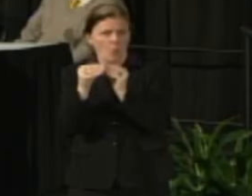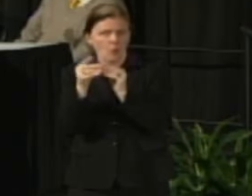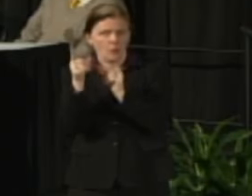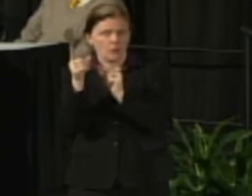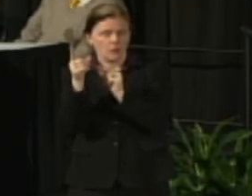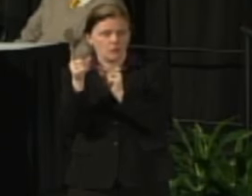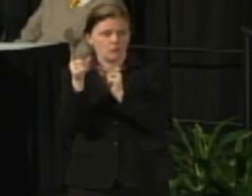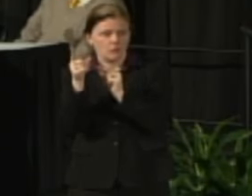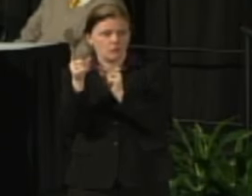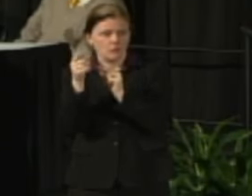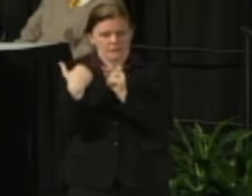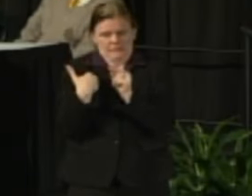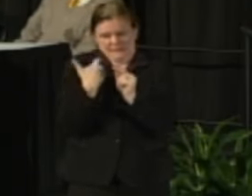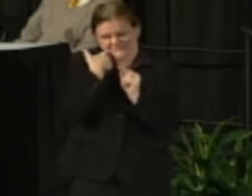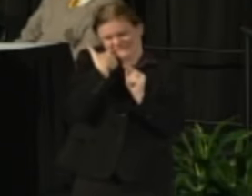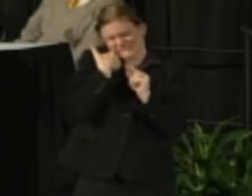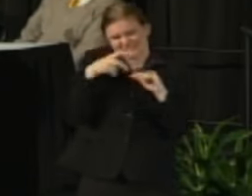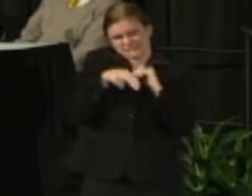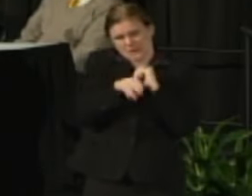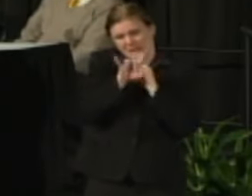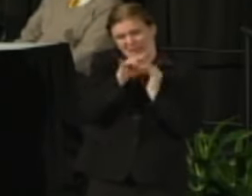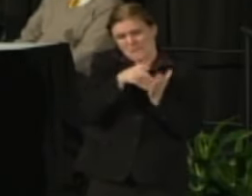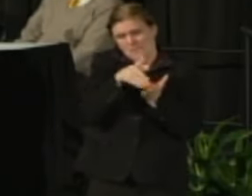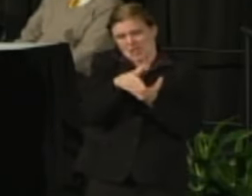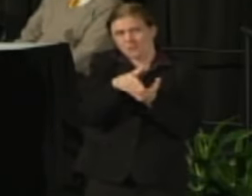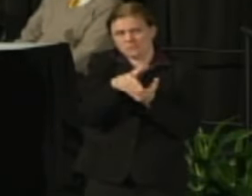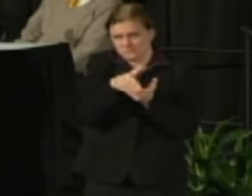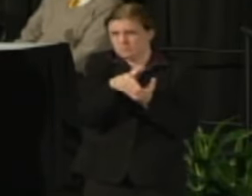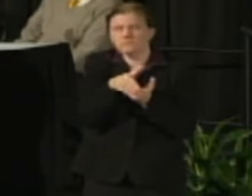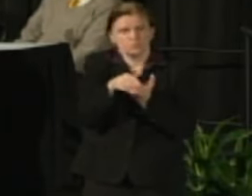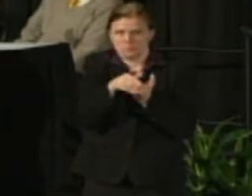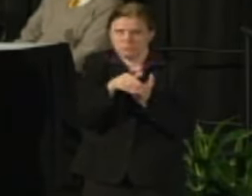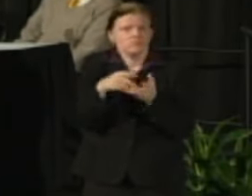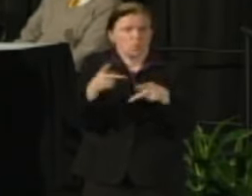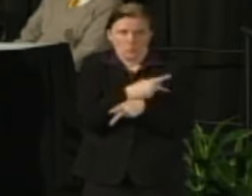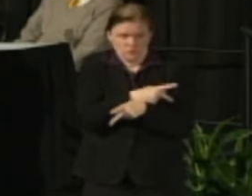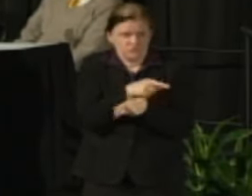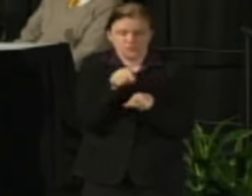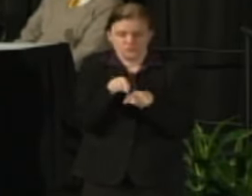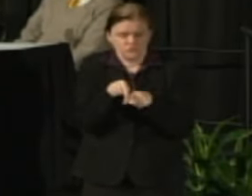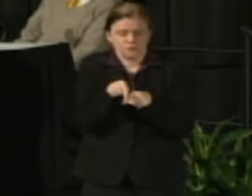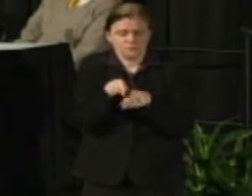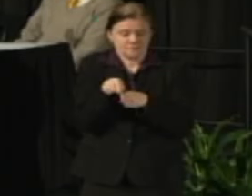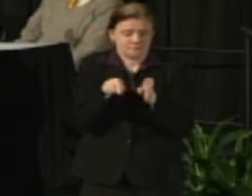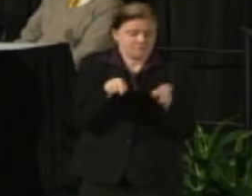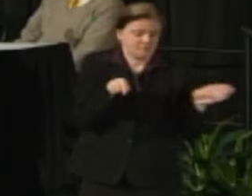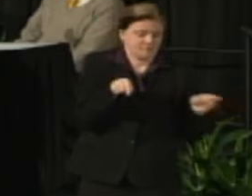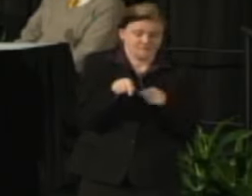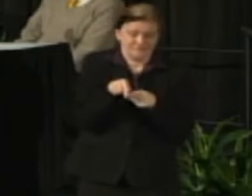that we had was our largest cut of 8 million and that's the cut that's proposed right now is two